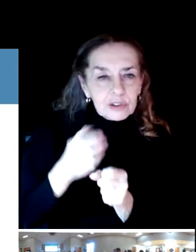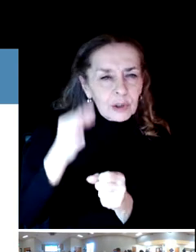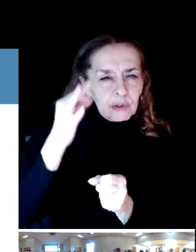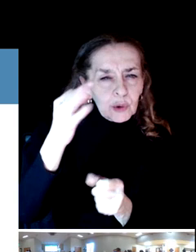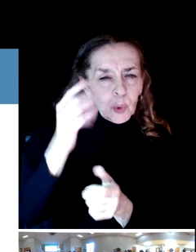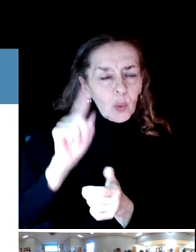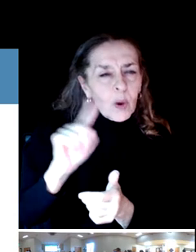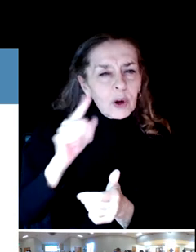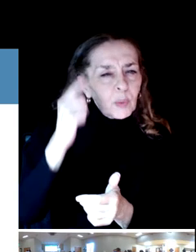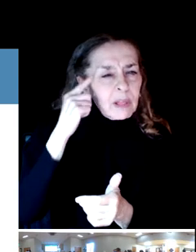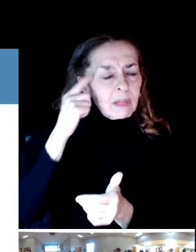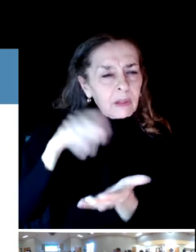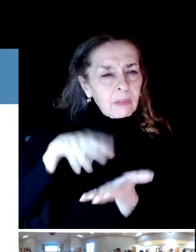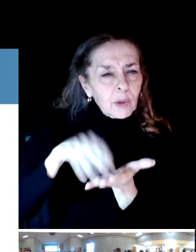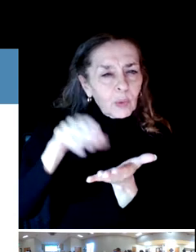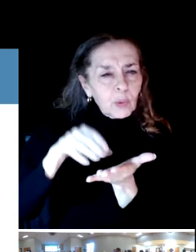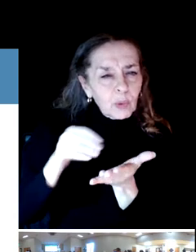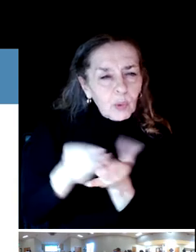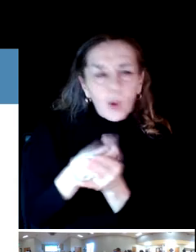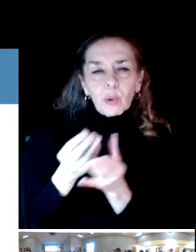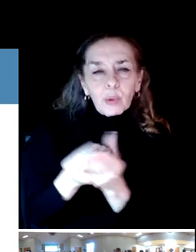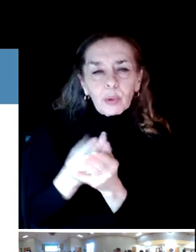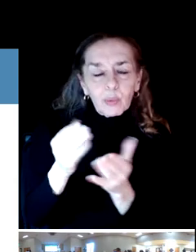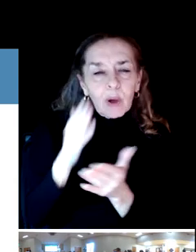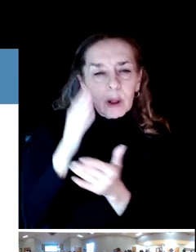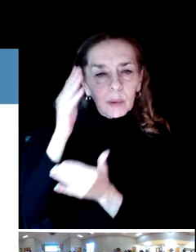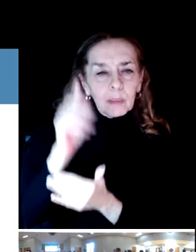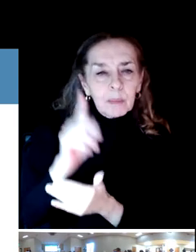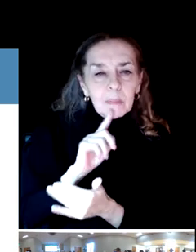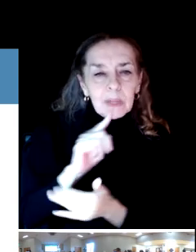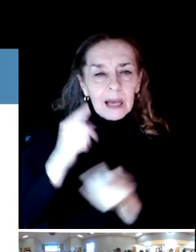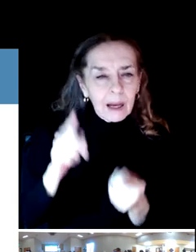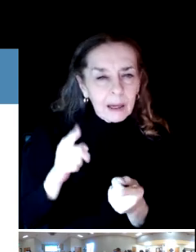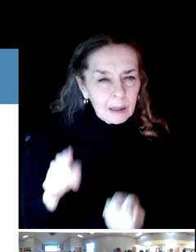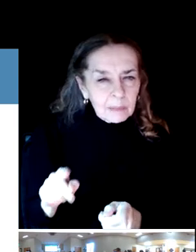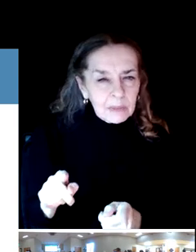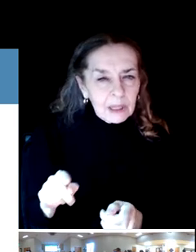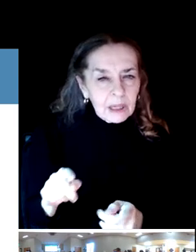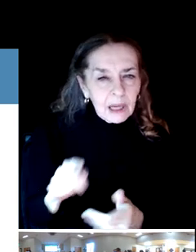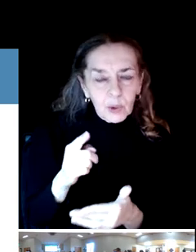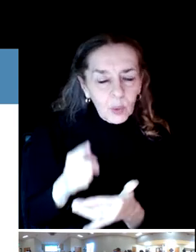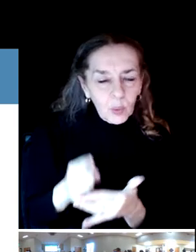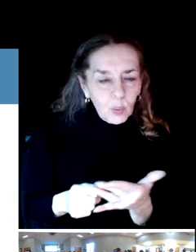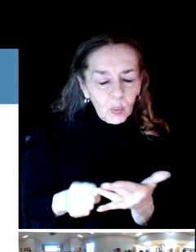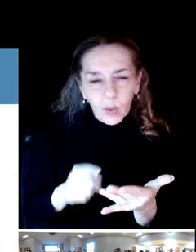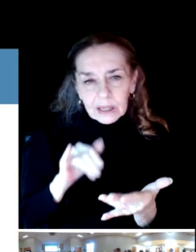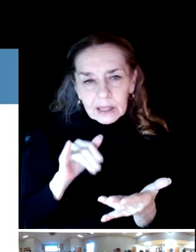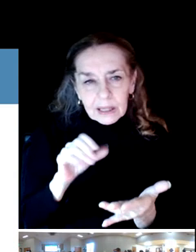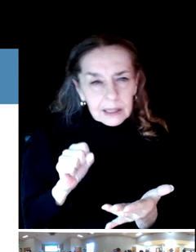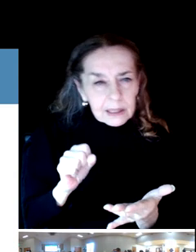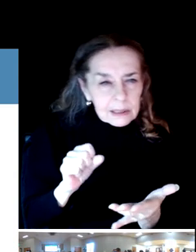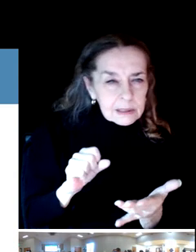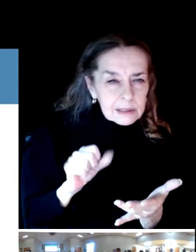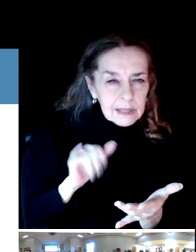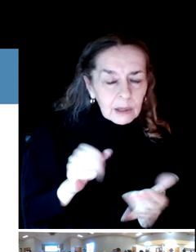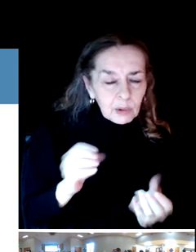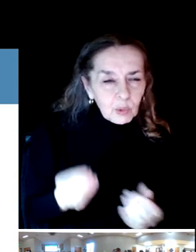going to be, where residential growth is going to be in what what response the district will need to have to that growth.